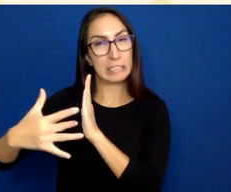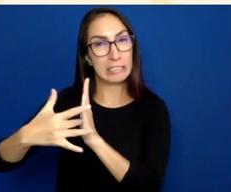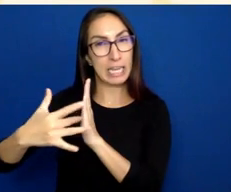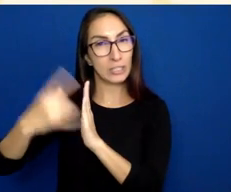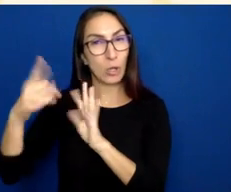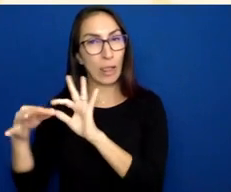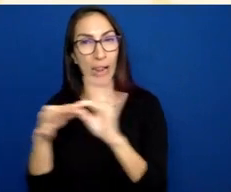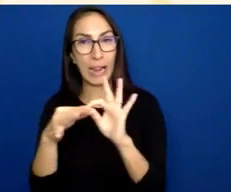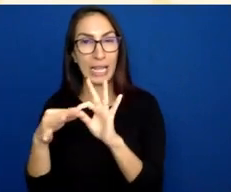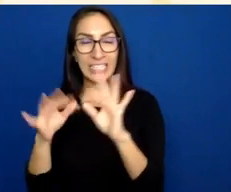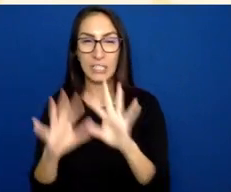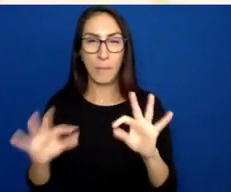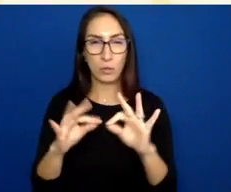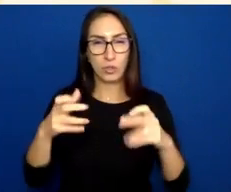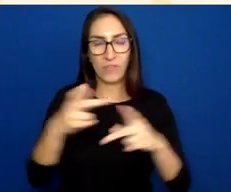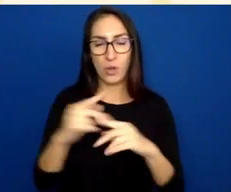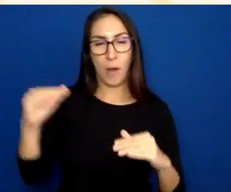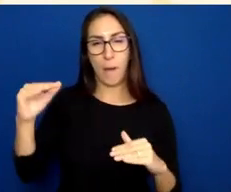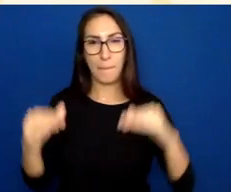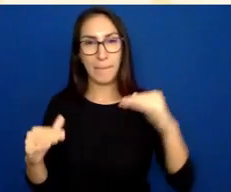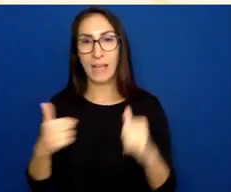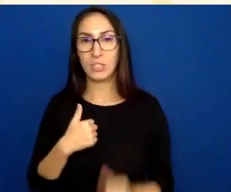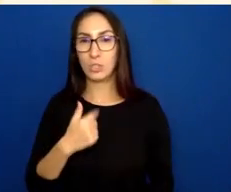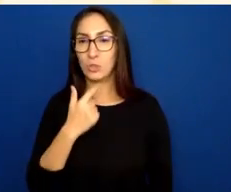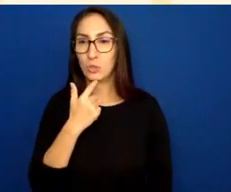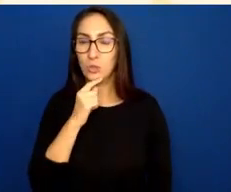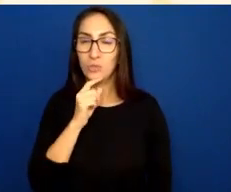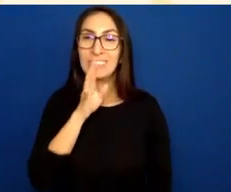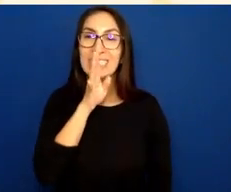between saying every single character that's on the screen